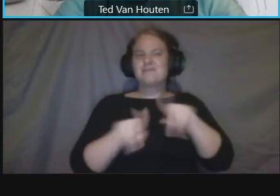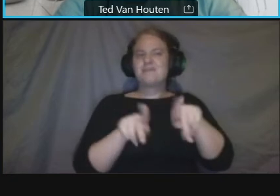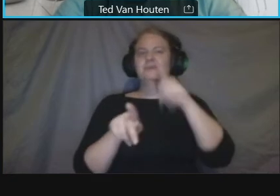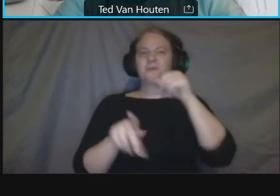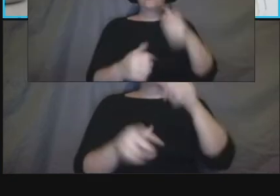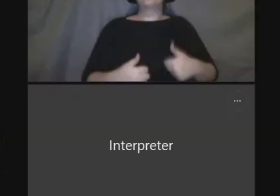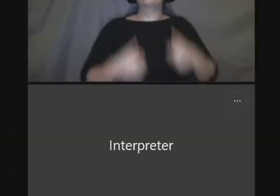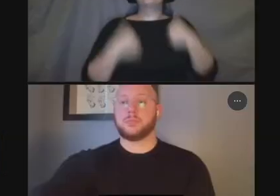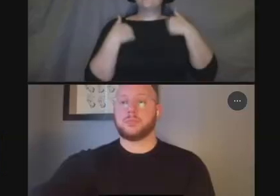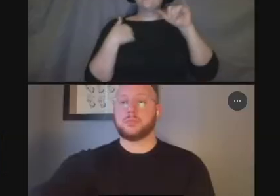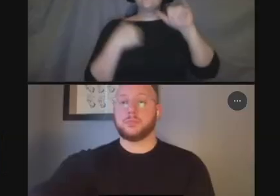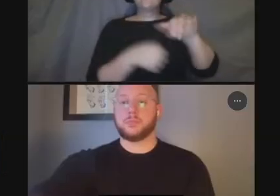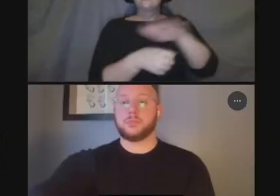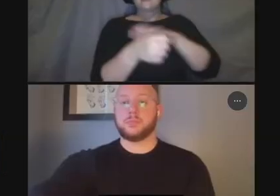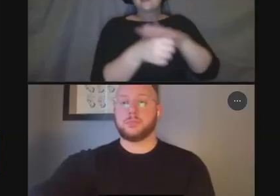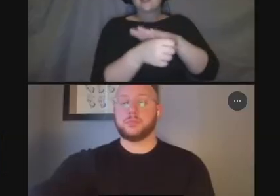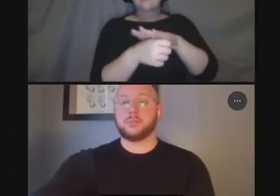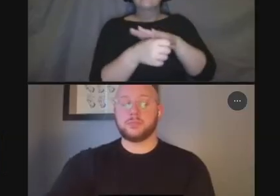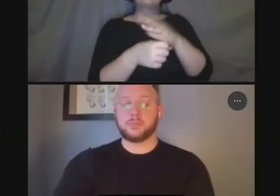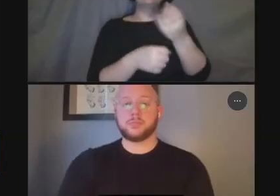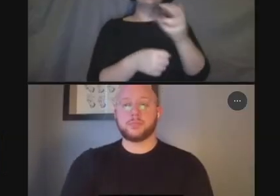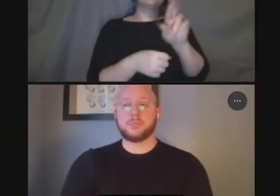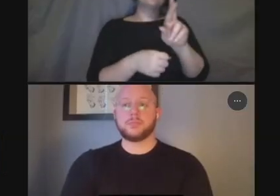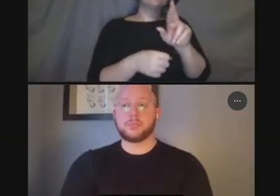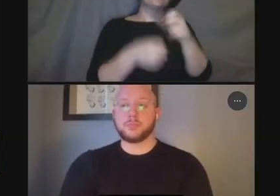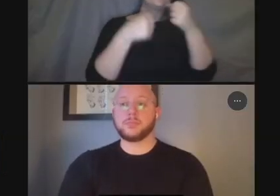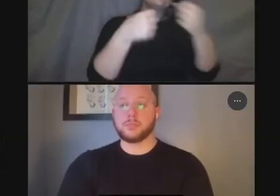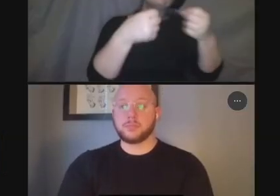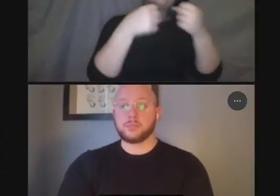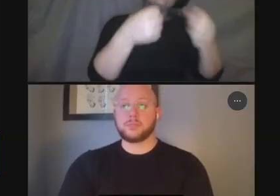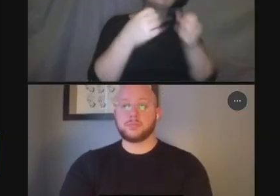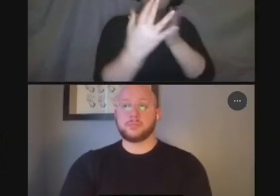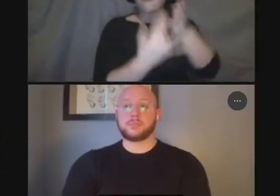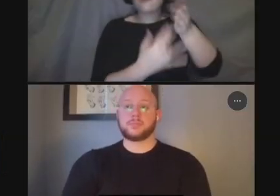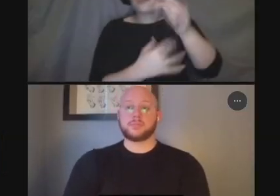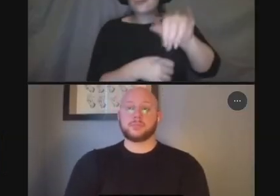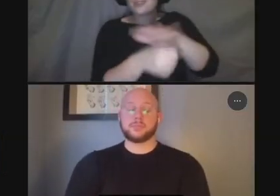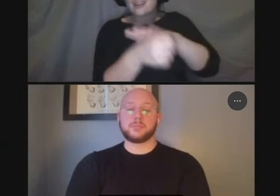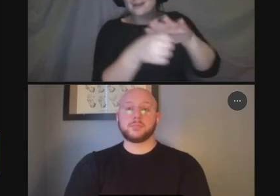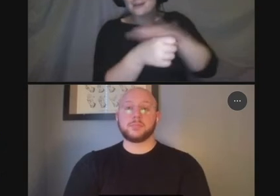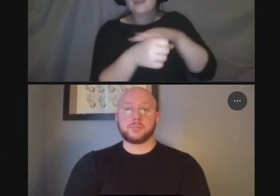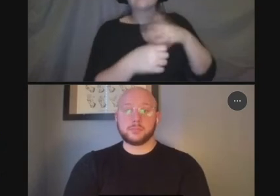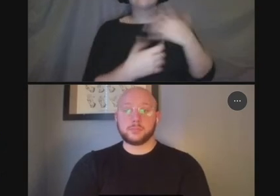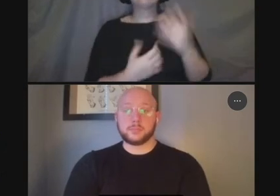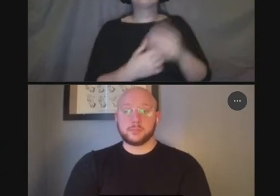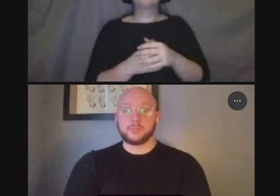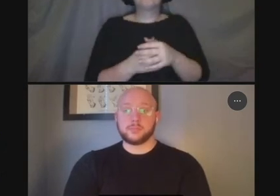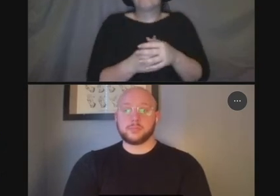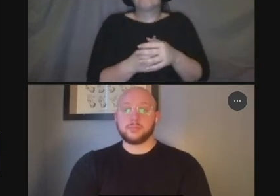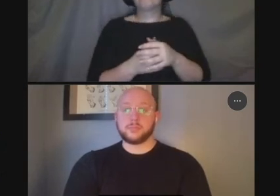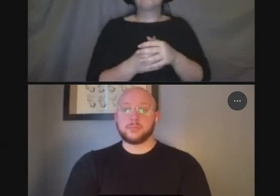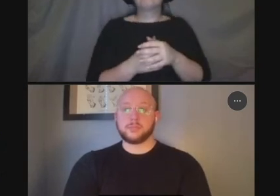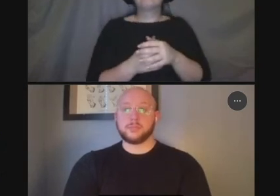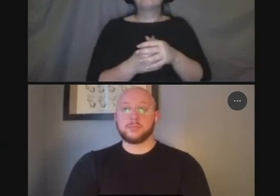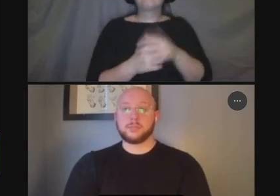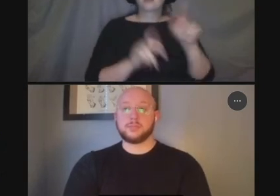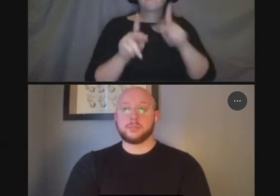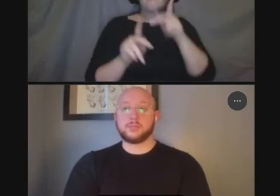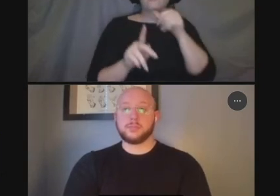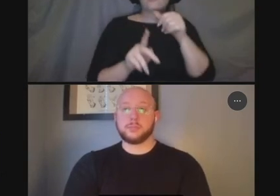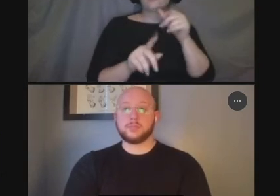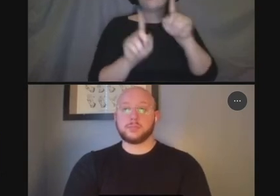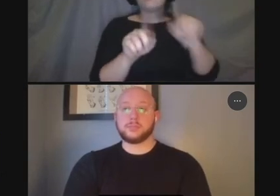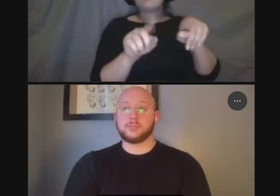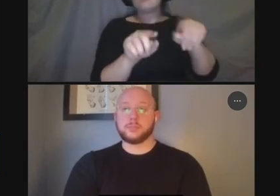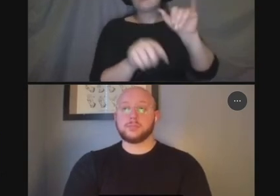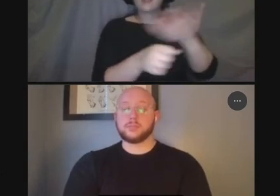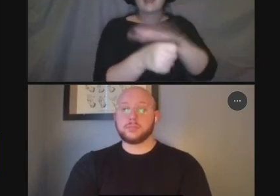experience this part of the city often um uh you know what what you want to see in this area um